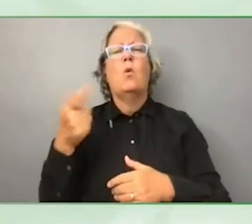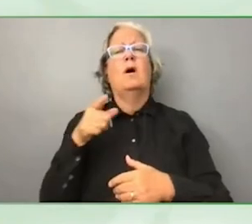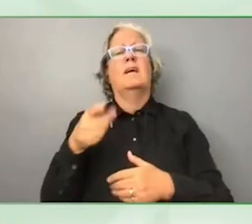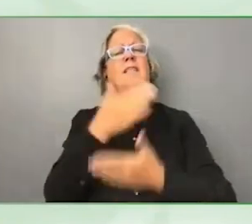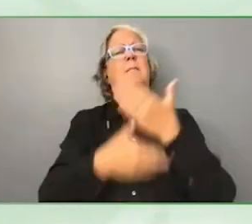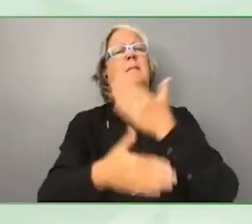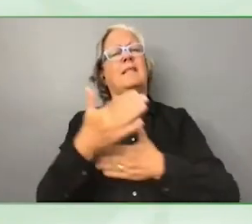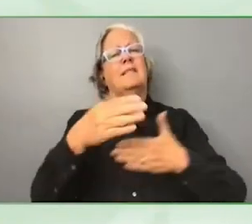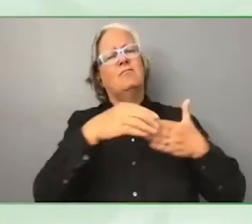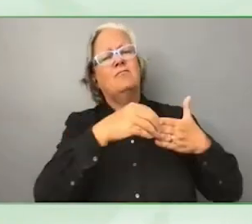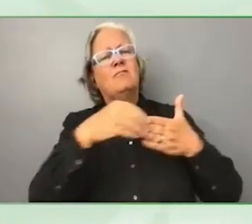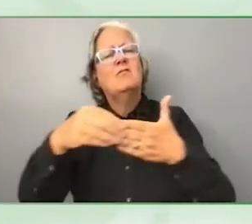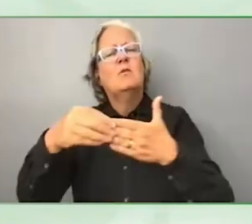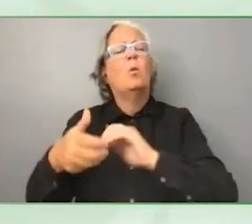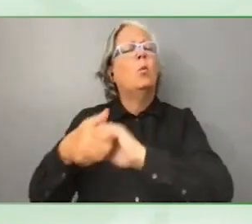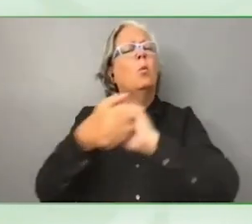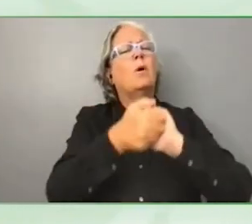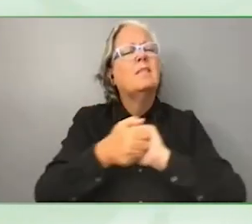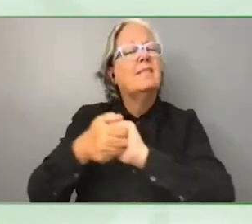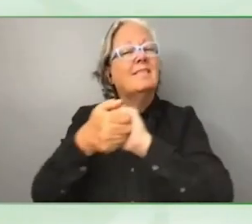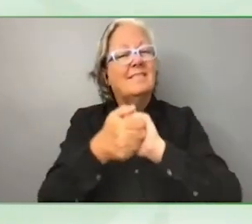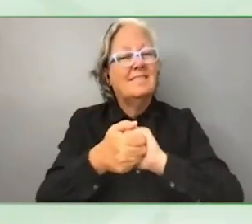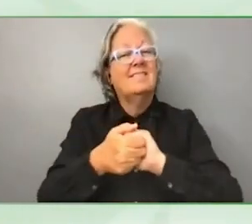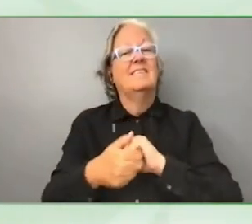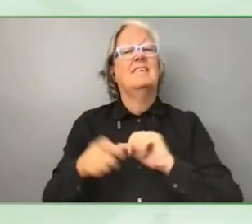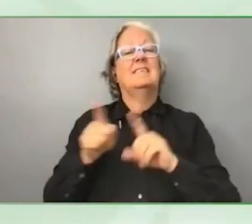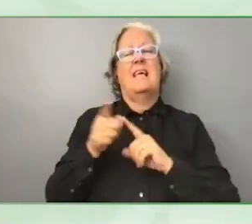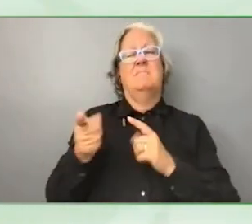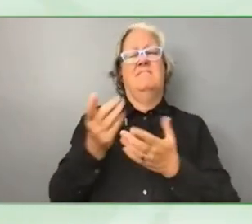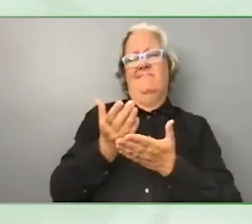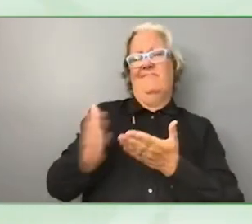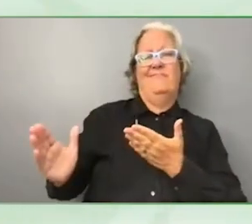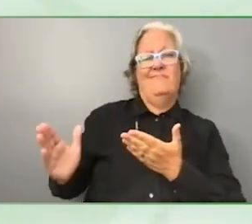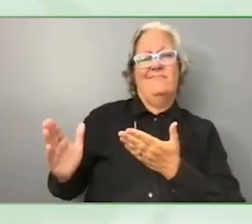disproportionately left out of humanitarian support.